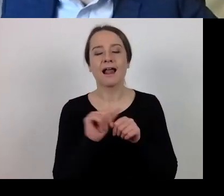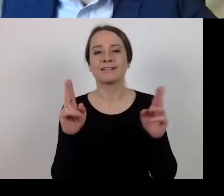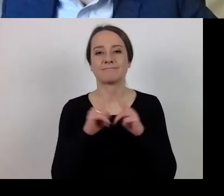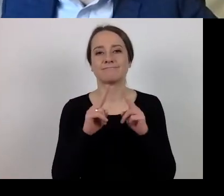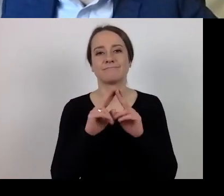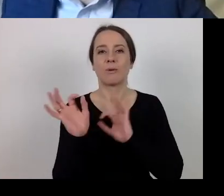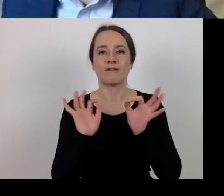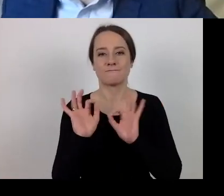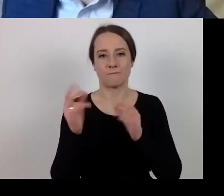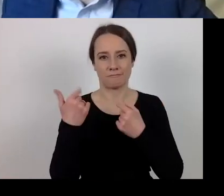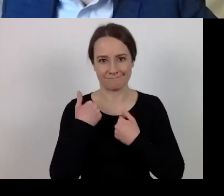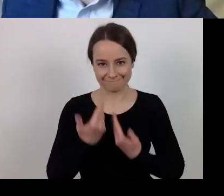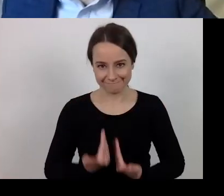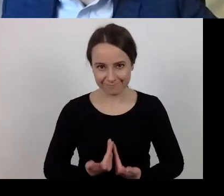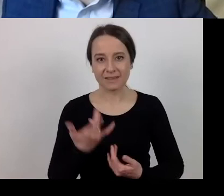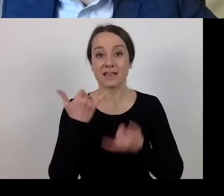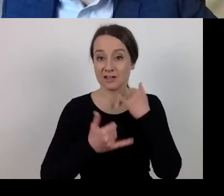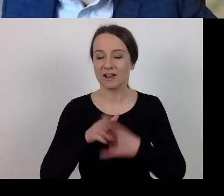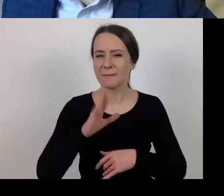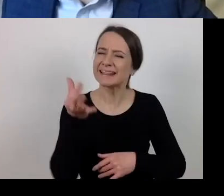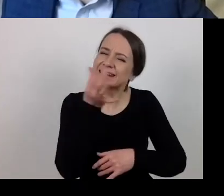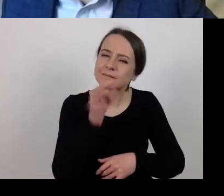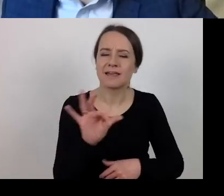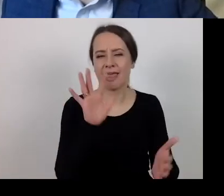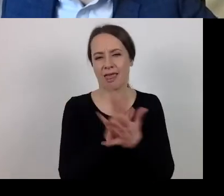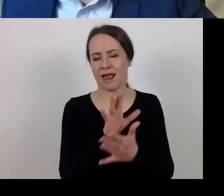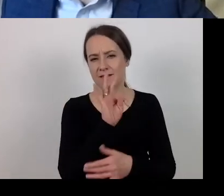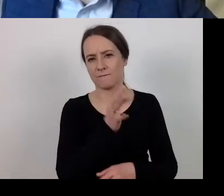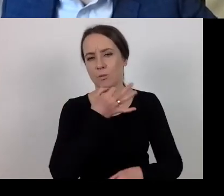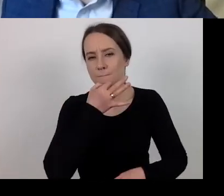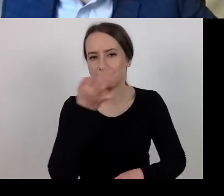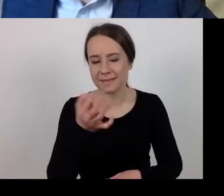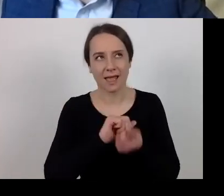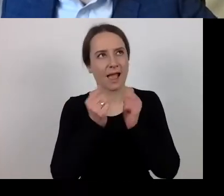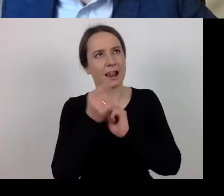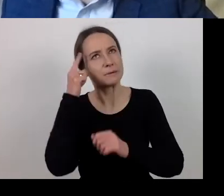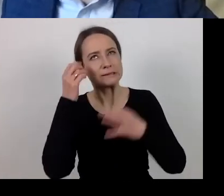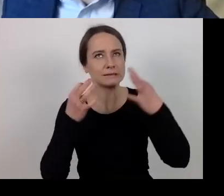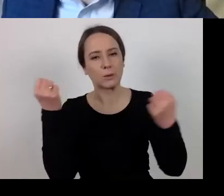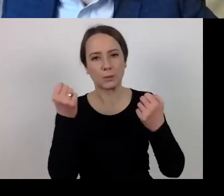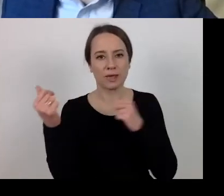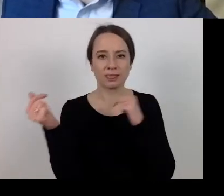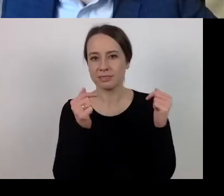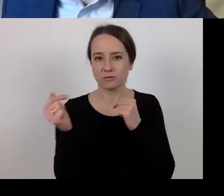If there are specific questions, discussion points, then please use the chat feed,